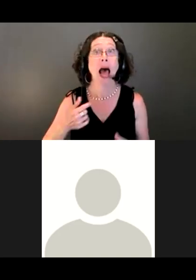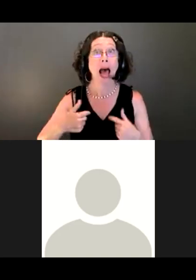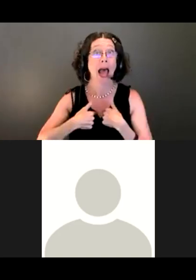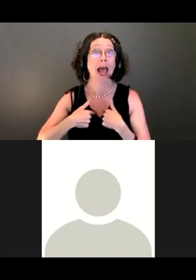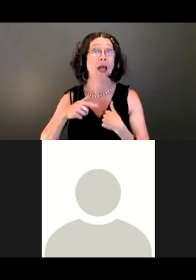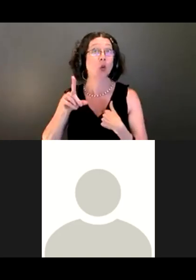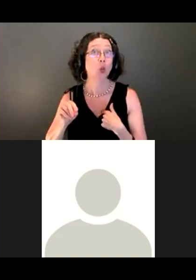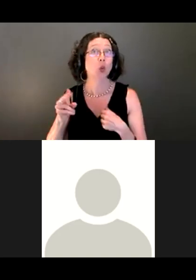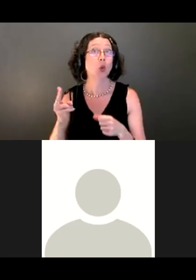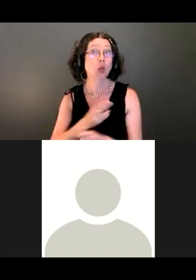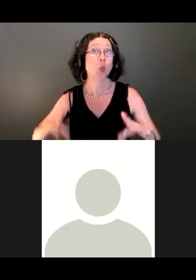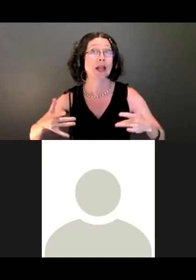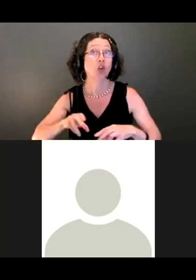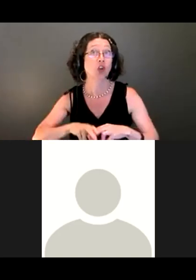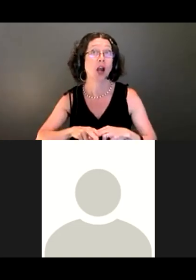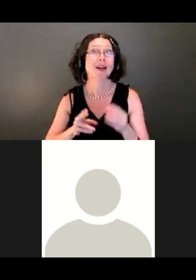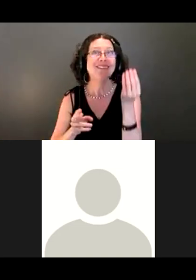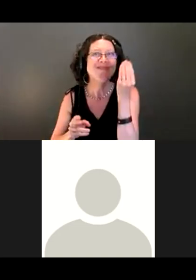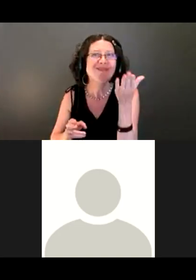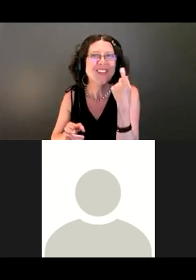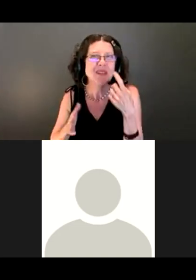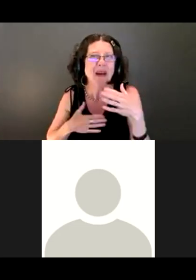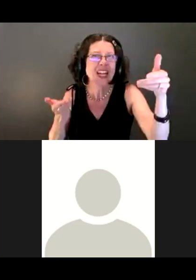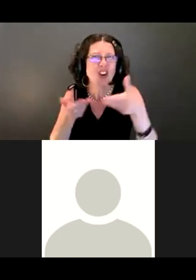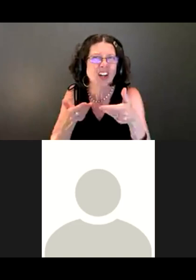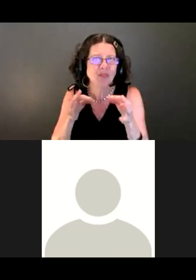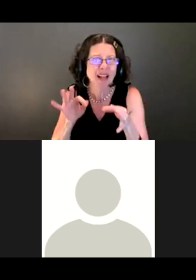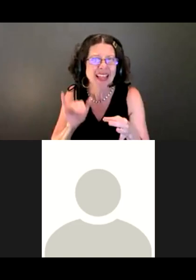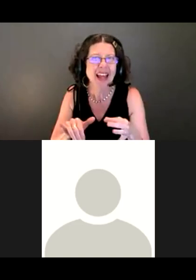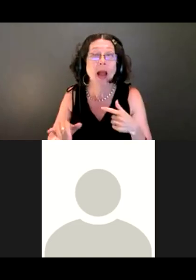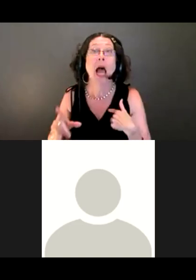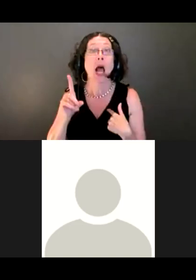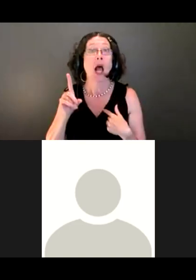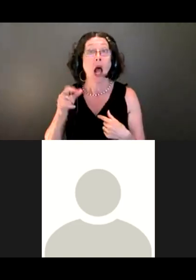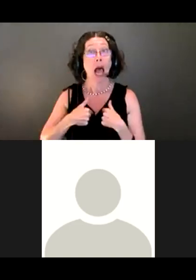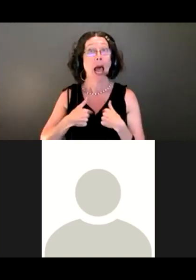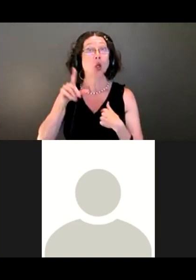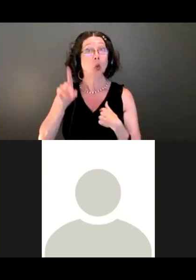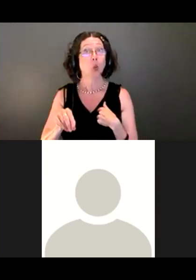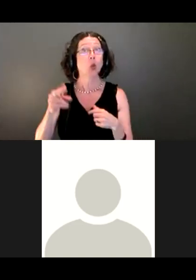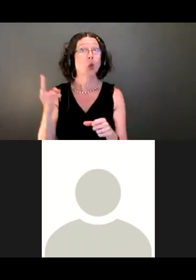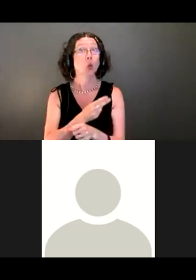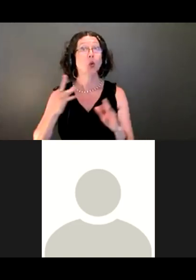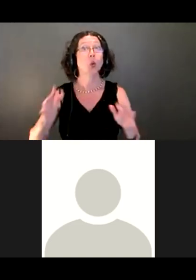So let me ask you, as someone who seems really familiar with the trail, as a wheelchair user myself, I hear you saying it's